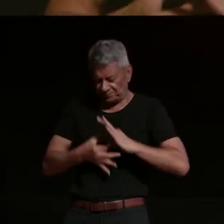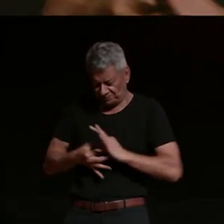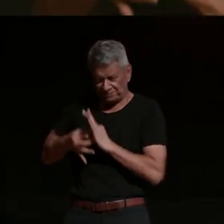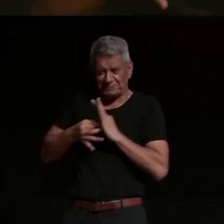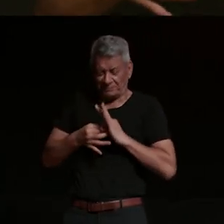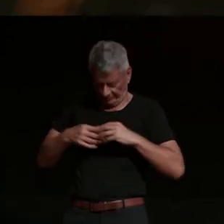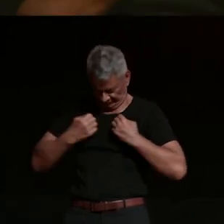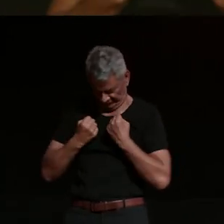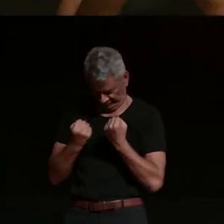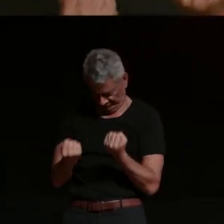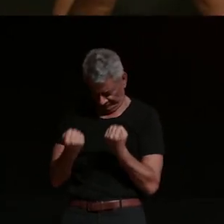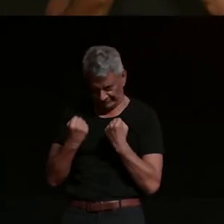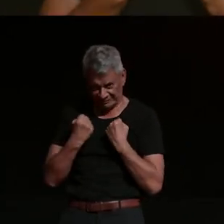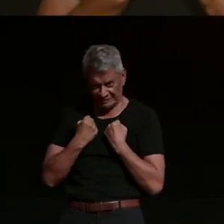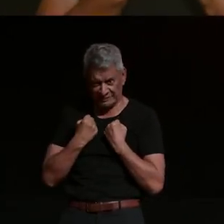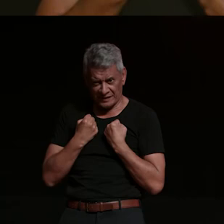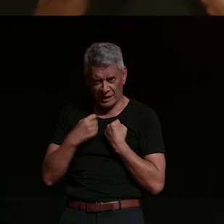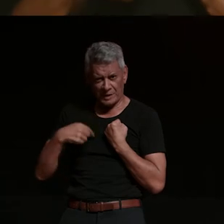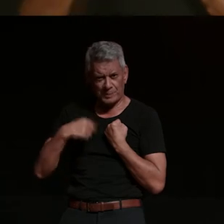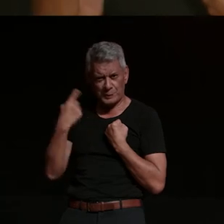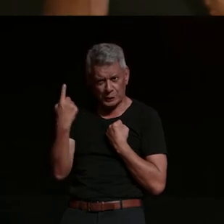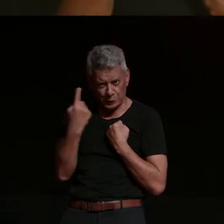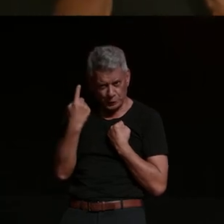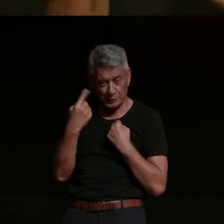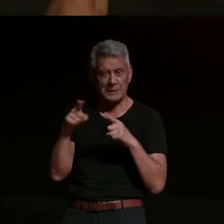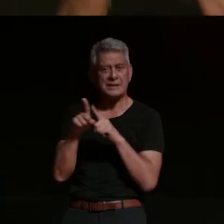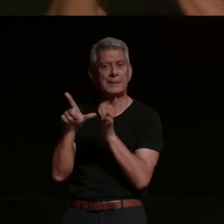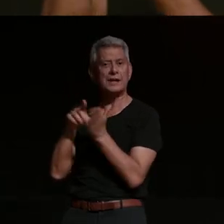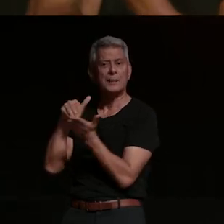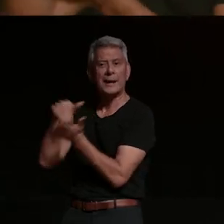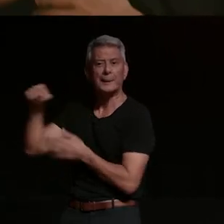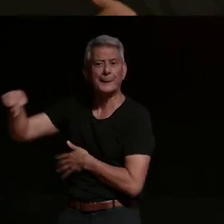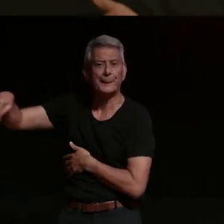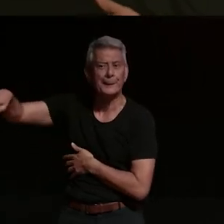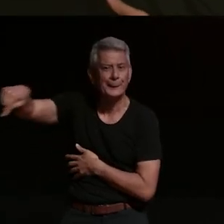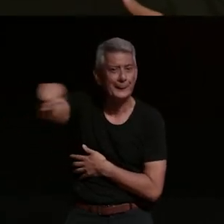same dina's meticulously realized work has earned her the partnerships with brands like reebok